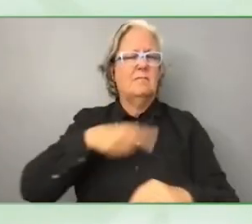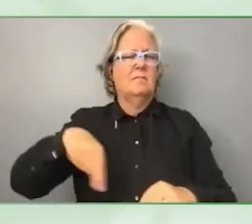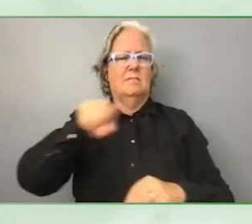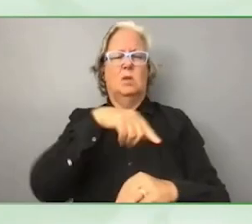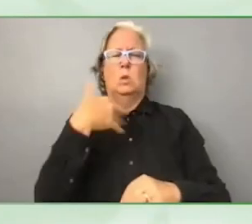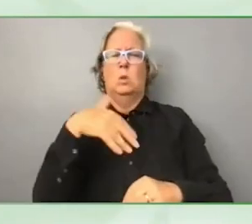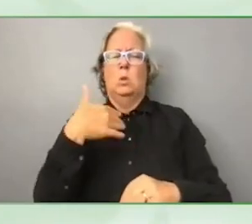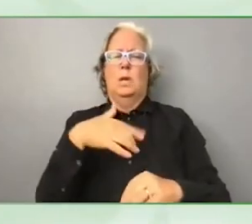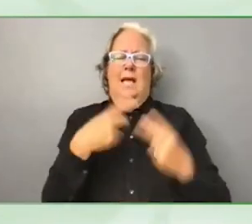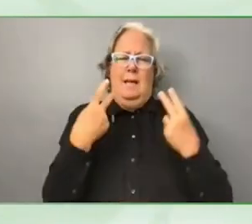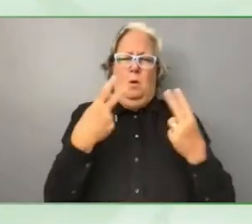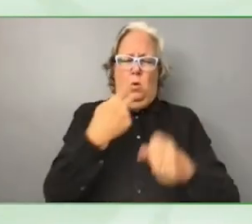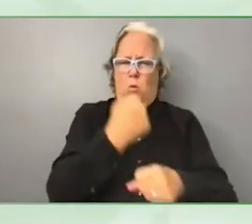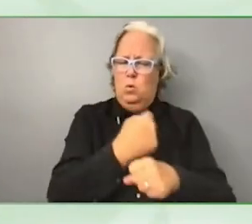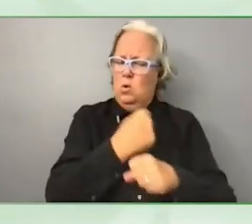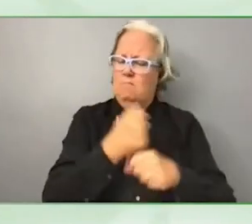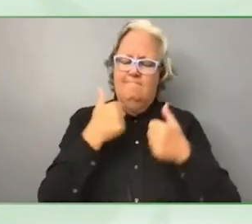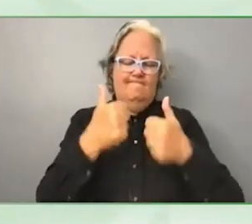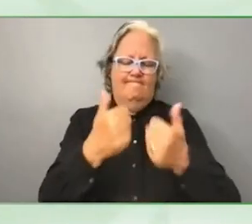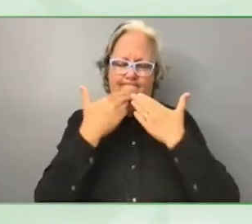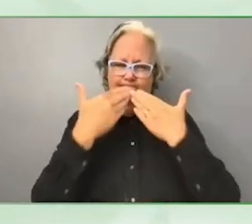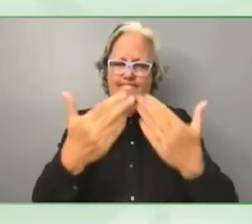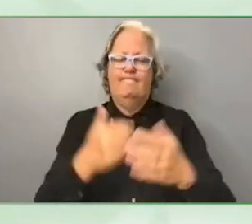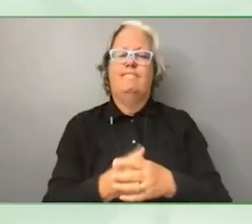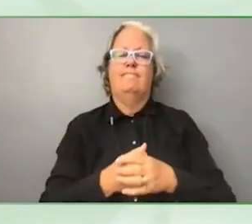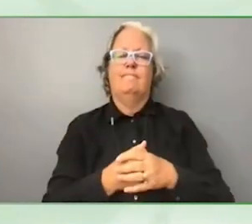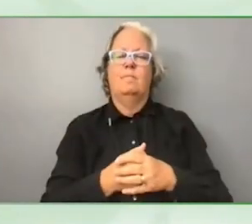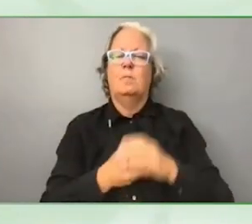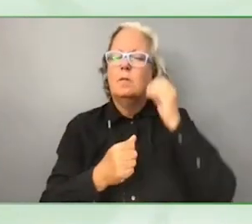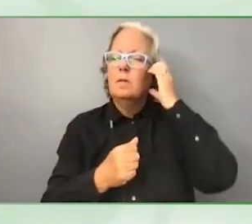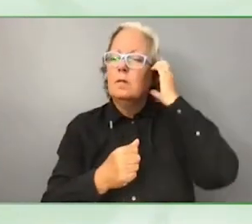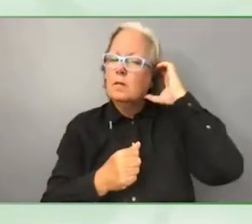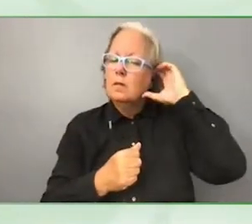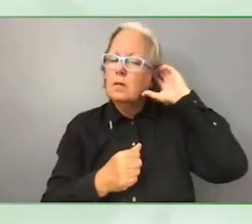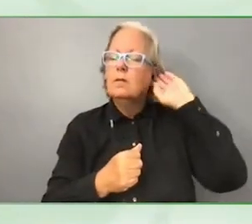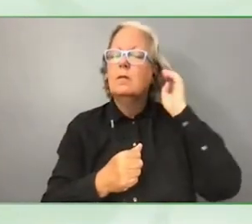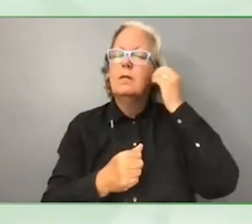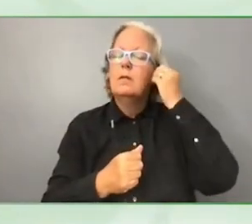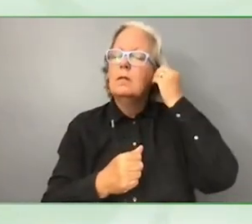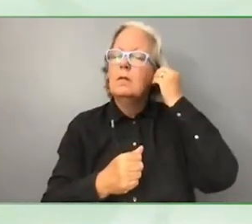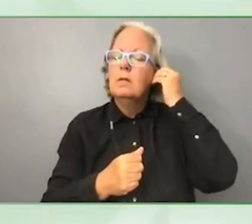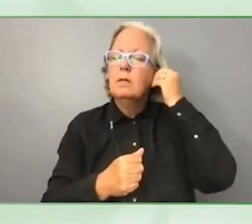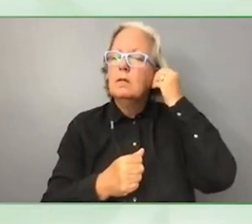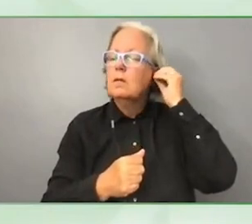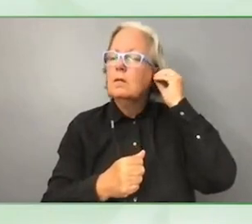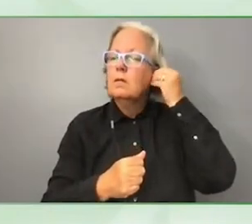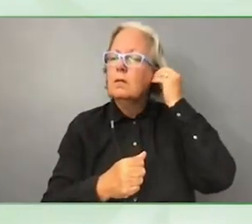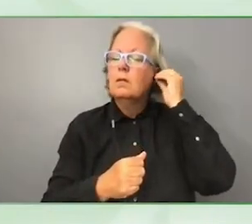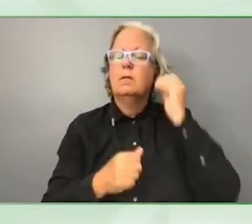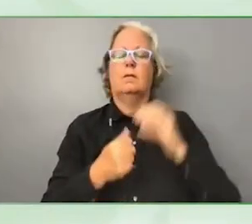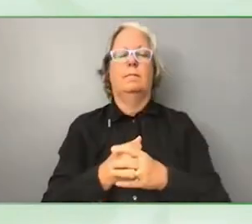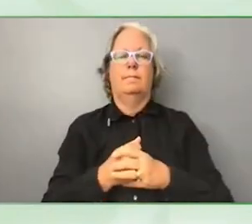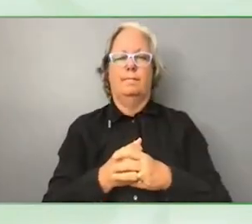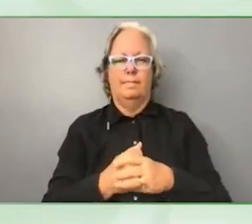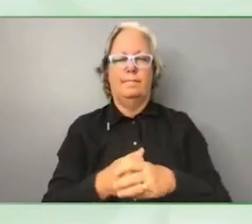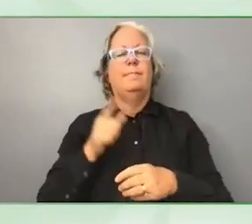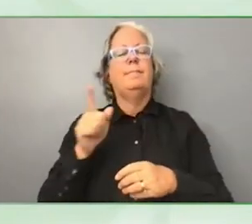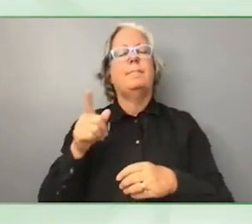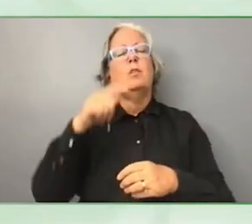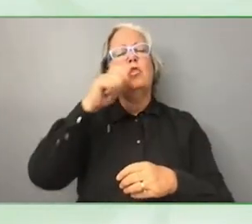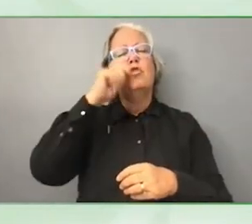My question is, in light of the crisis in Ukraine, Turkey, Syria,